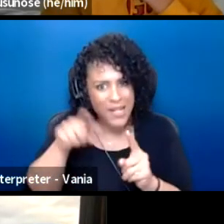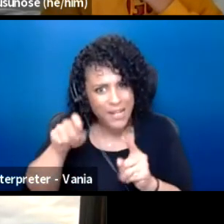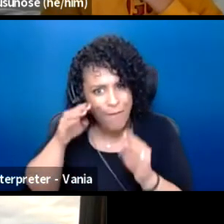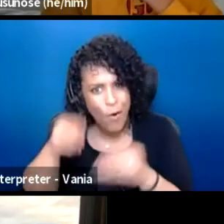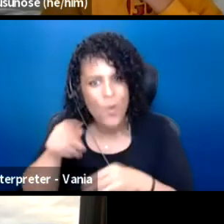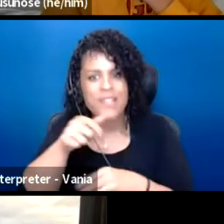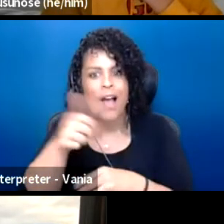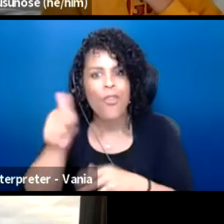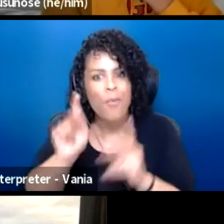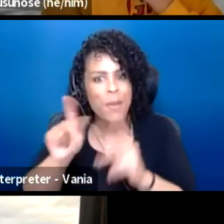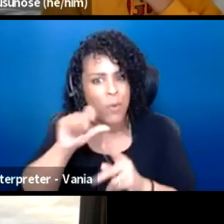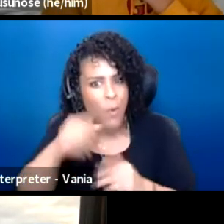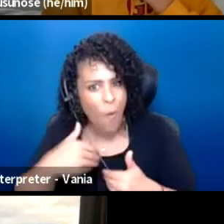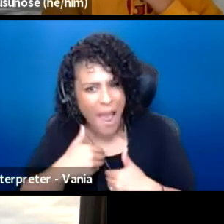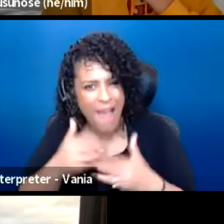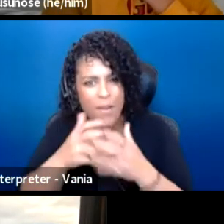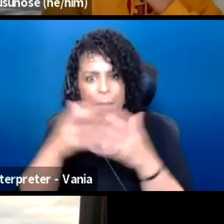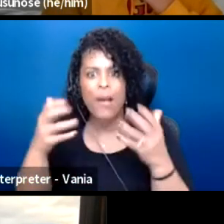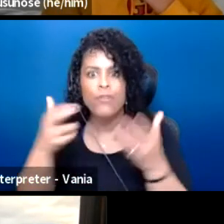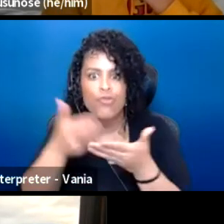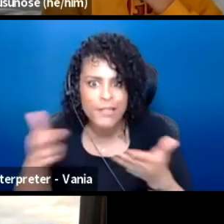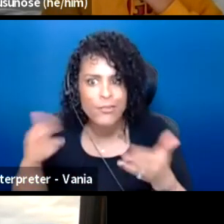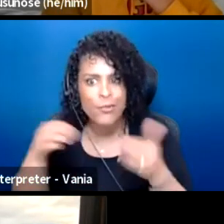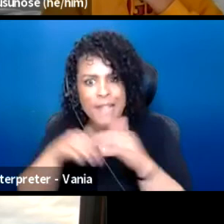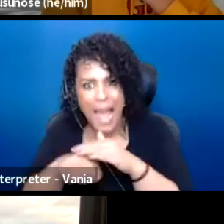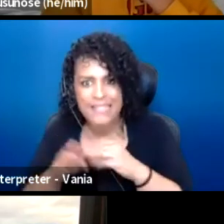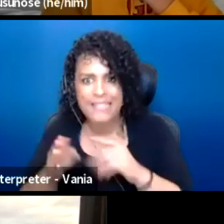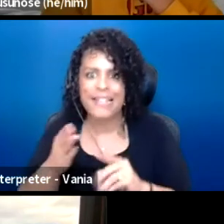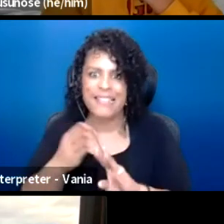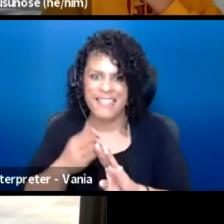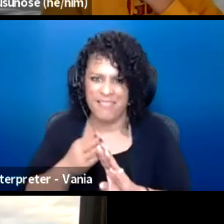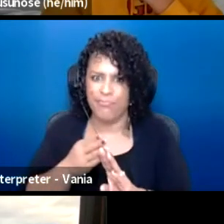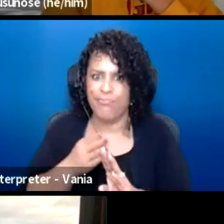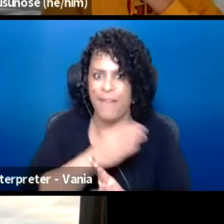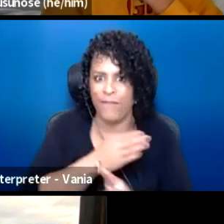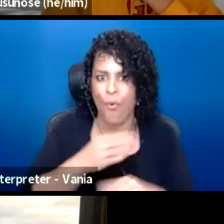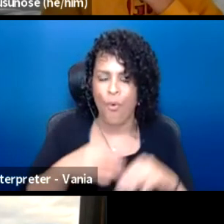or anything before which the protests have been daylighting.